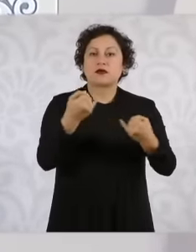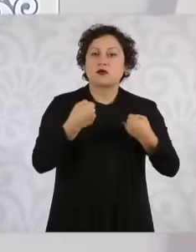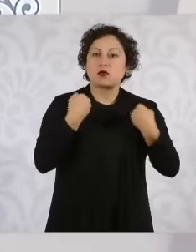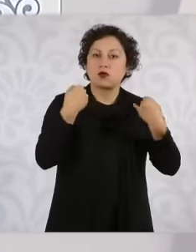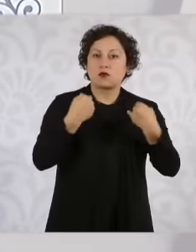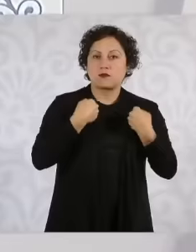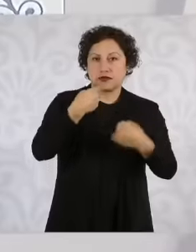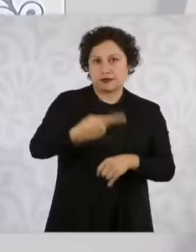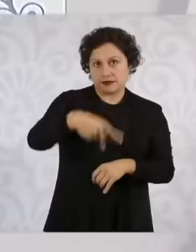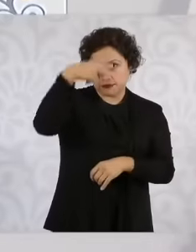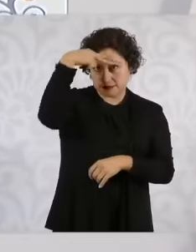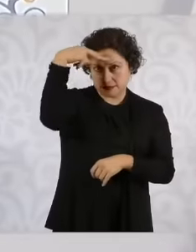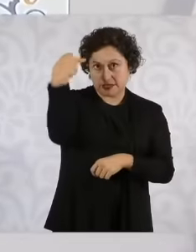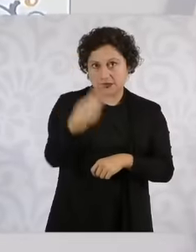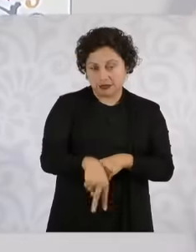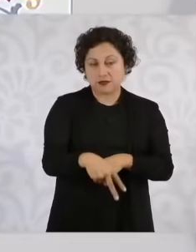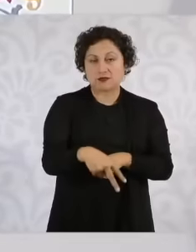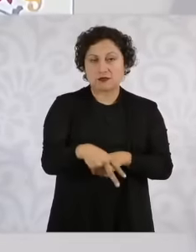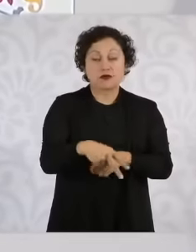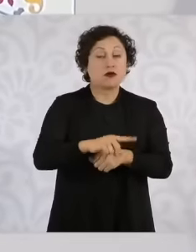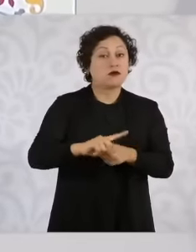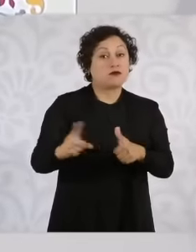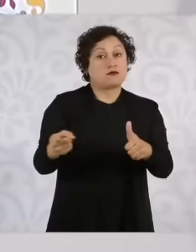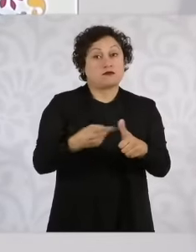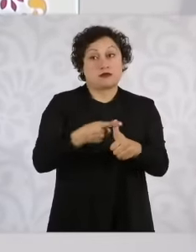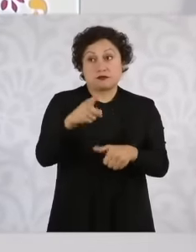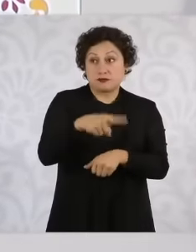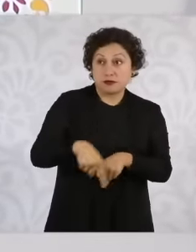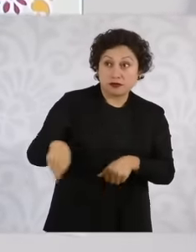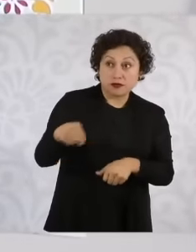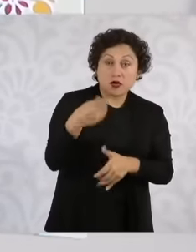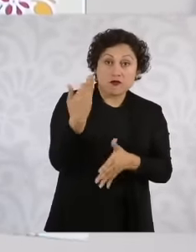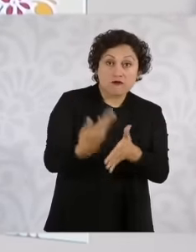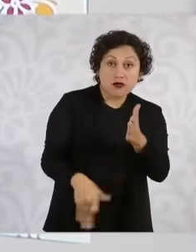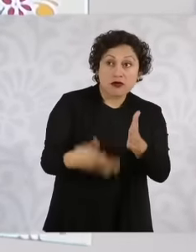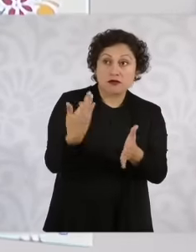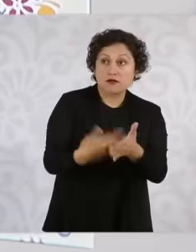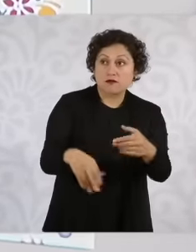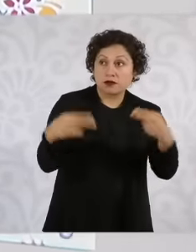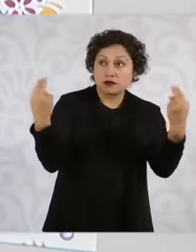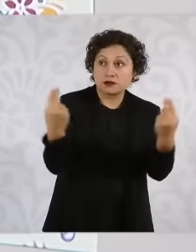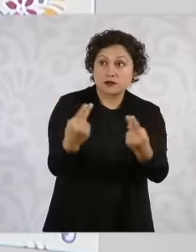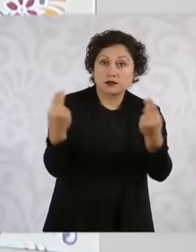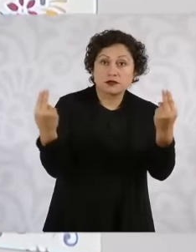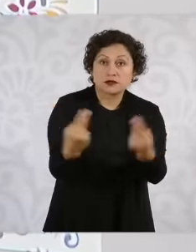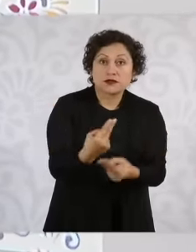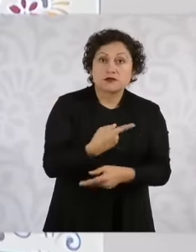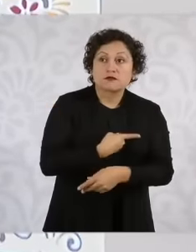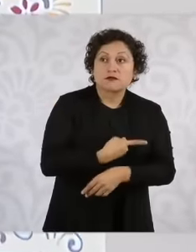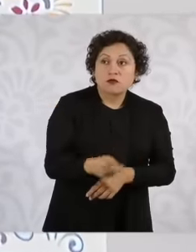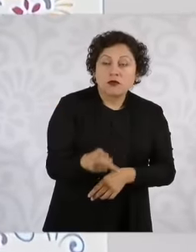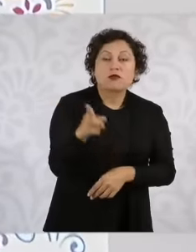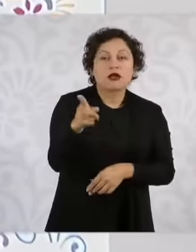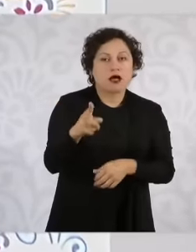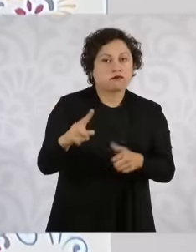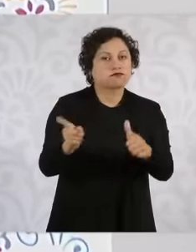those who do not have sufficient resources to be able to carry out all the activities